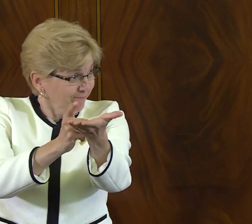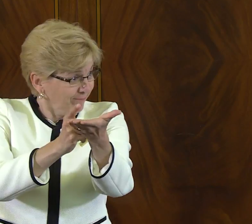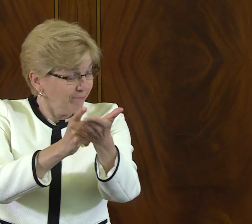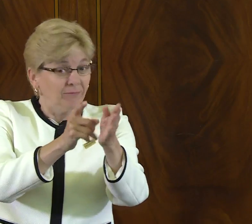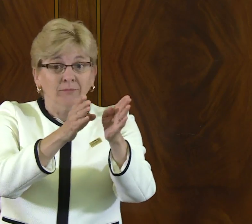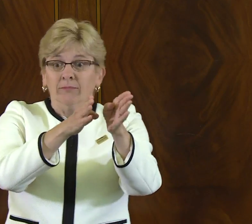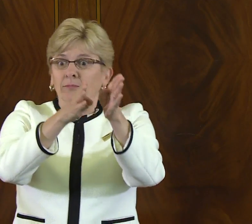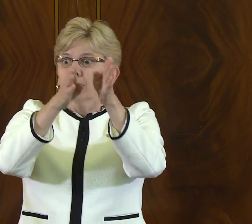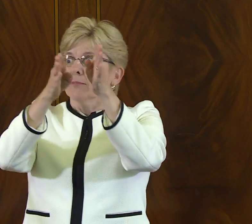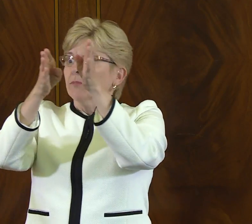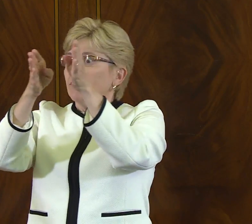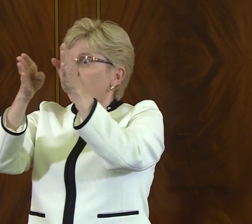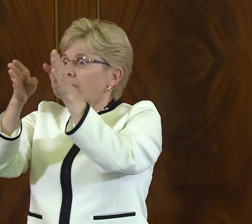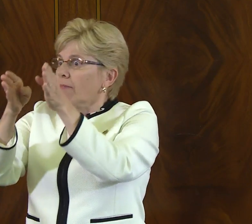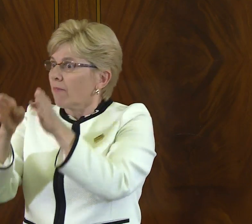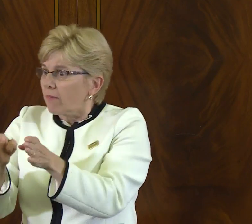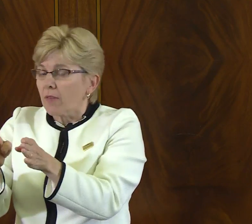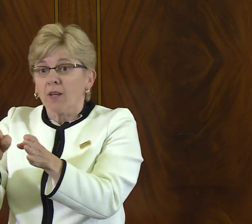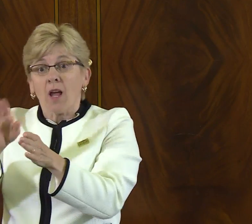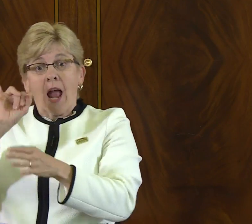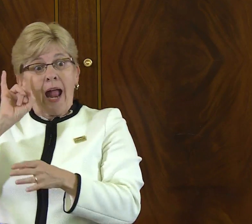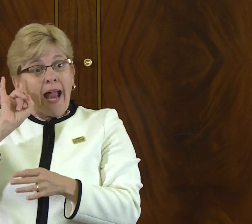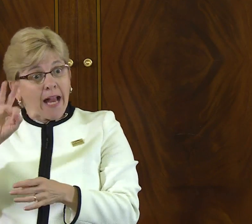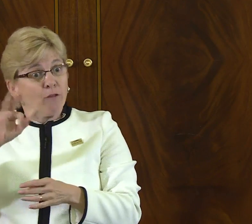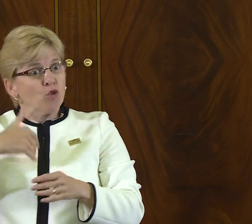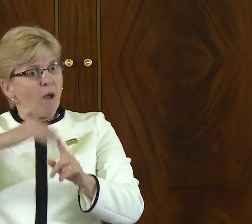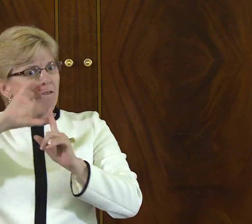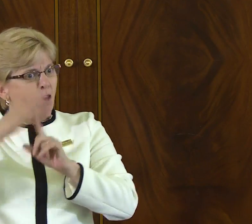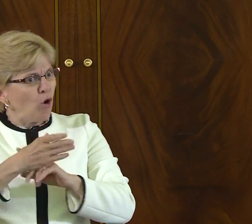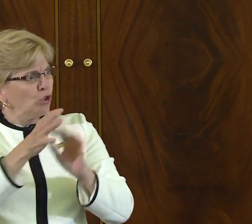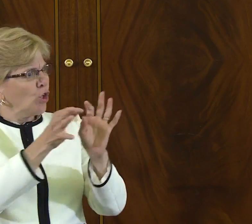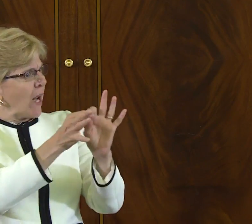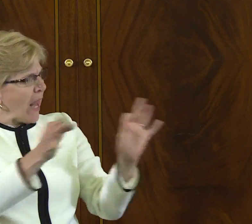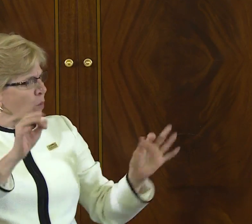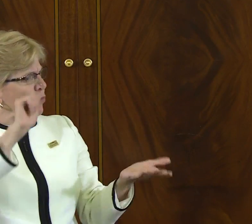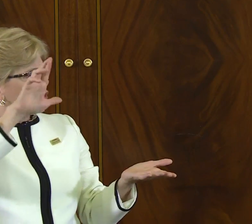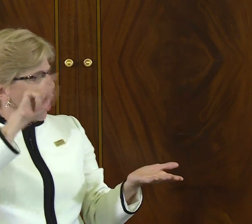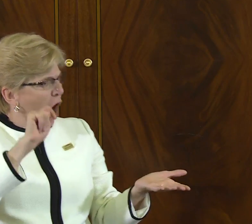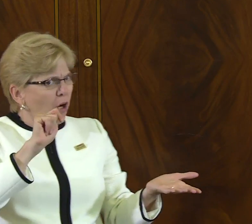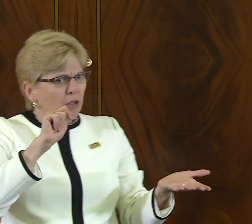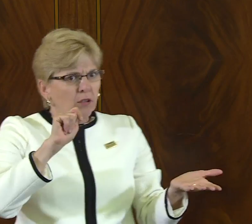and that spoke to Americans of heritage and that